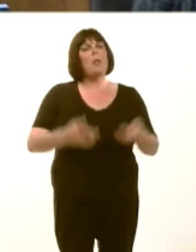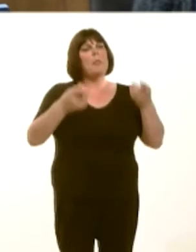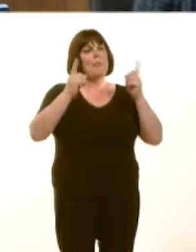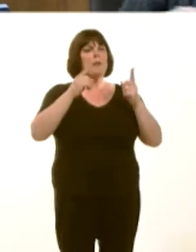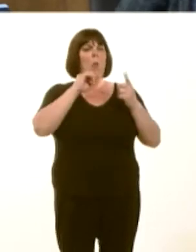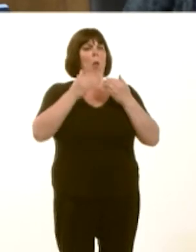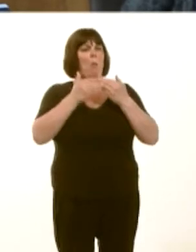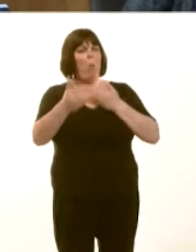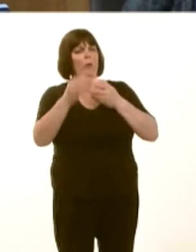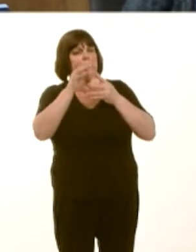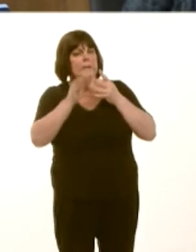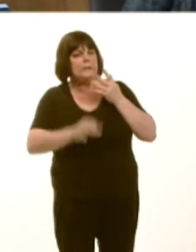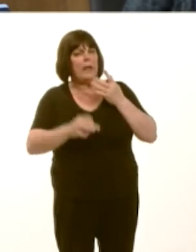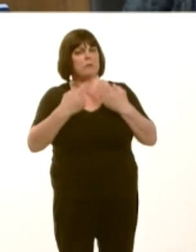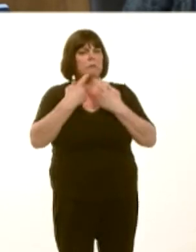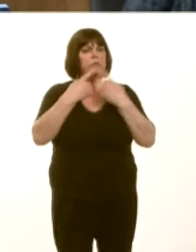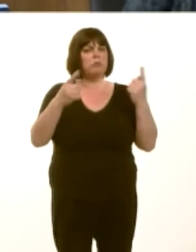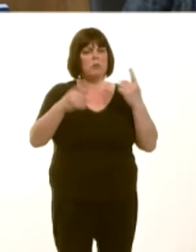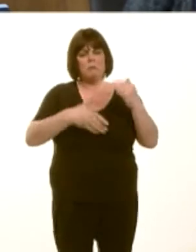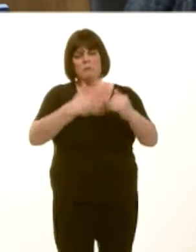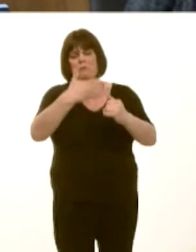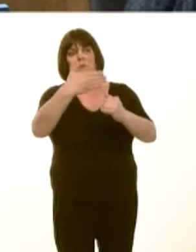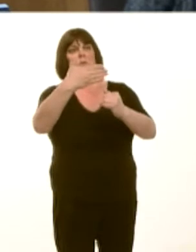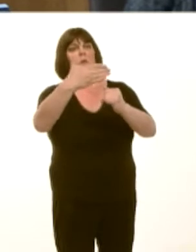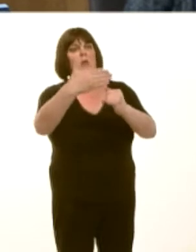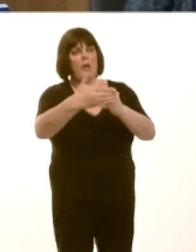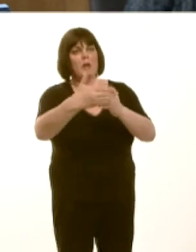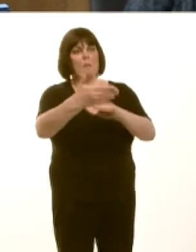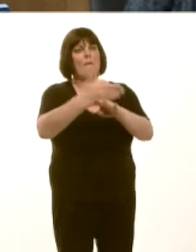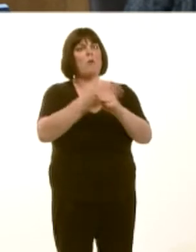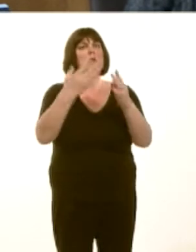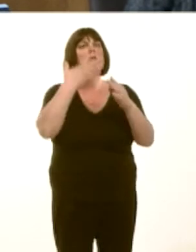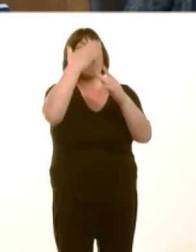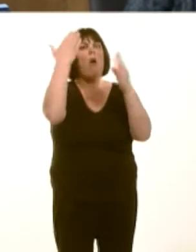Ond, mae yna sawl peth yn cael eu hystyried ar hyn o bryd ynglyn ‚ír system ei hunan,